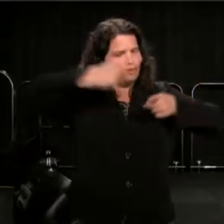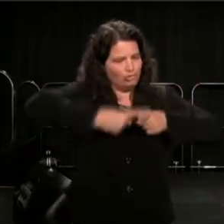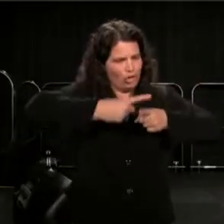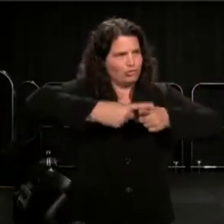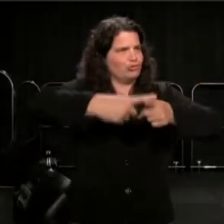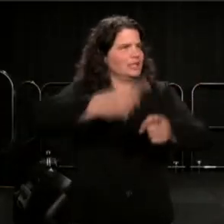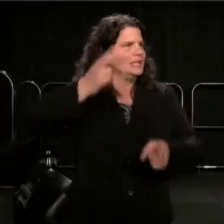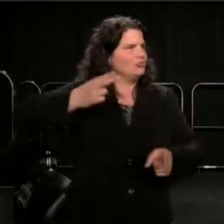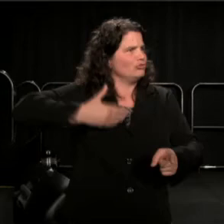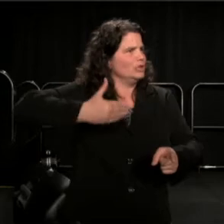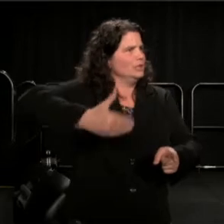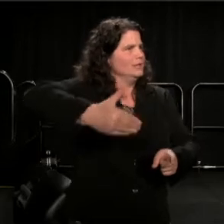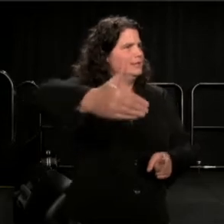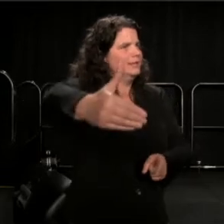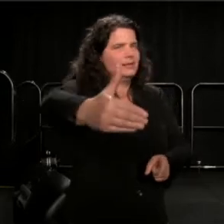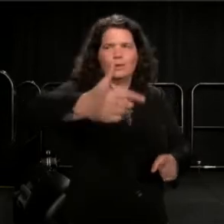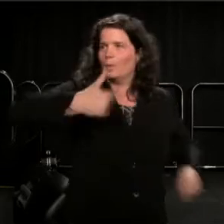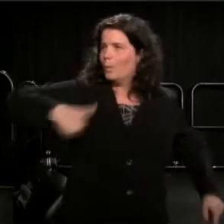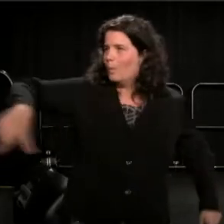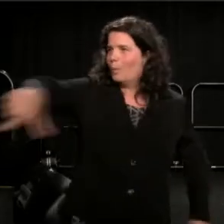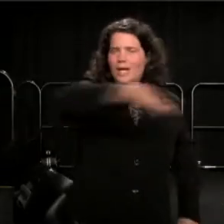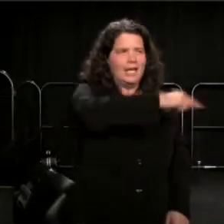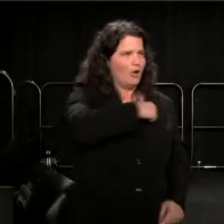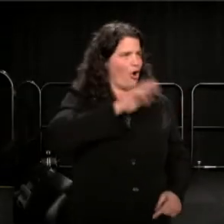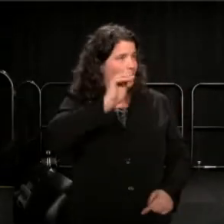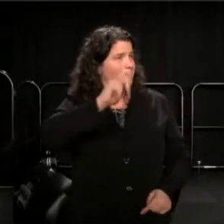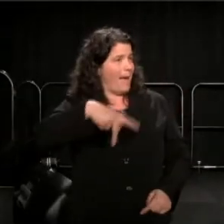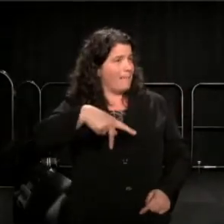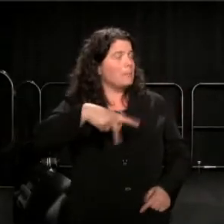We are a map, with some intersecting points.